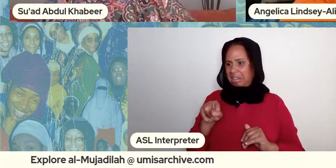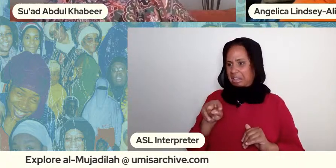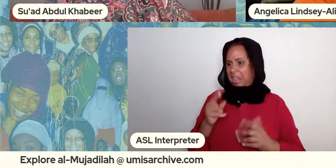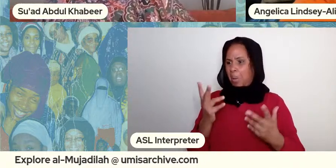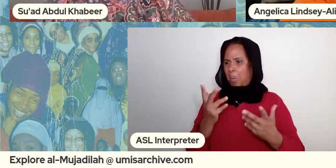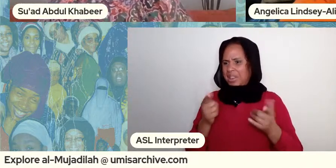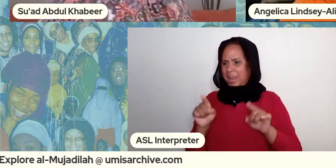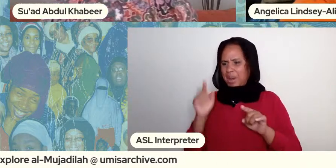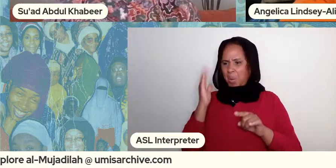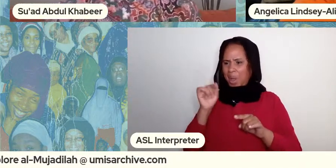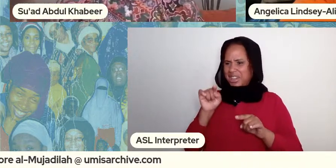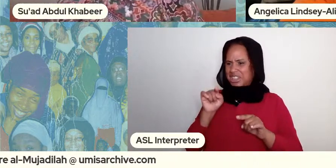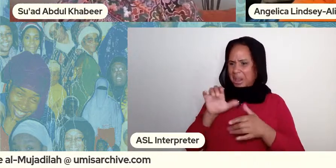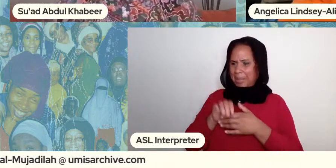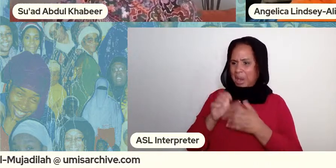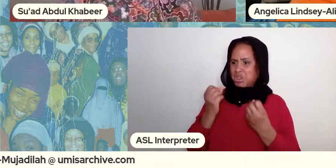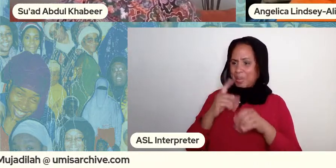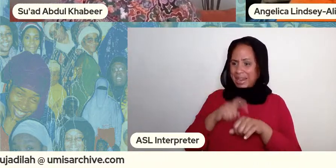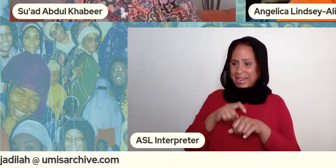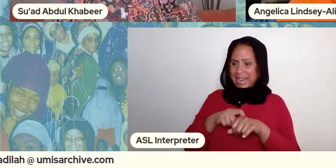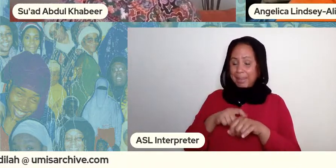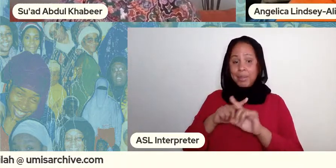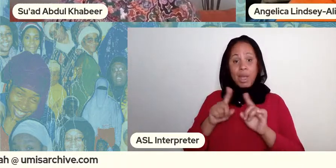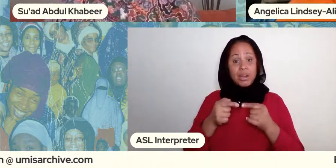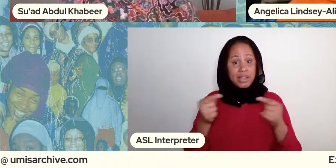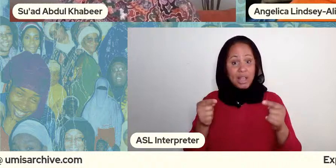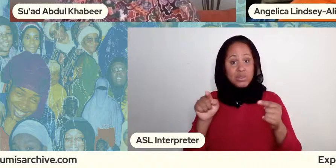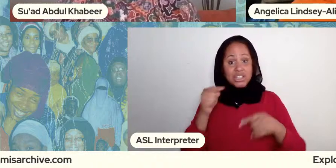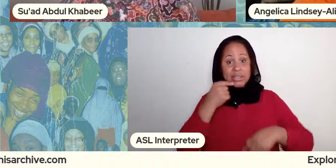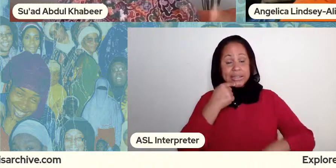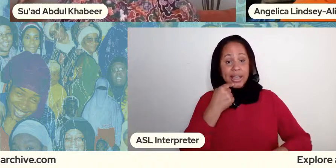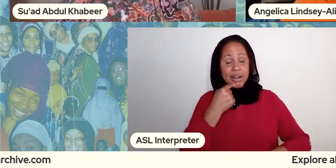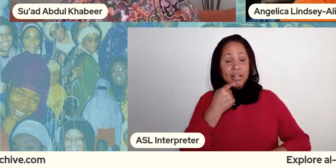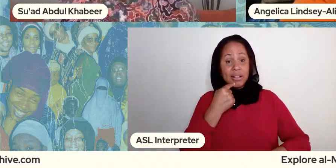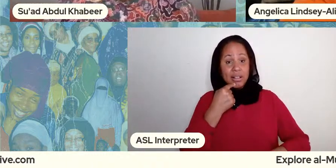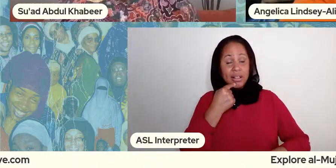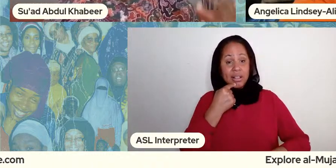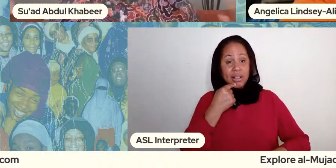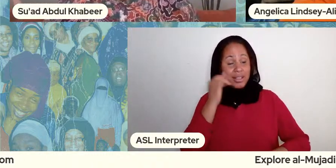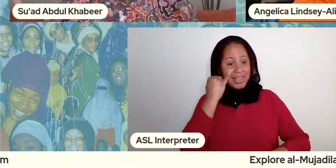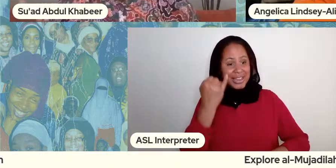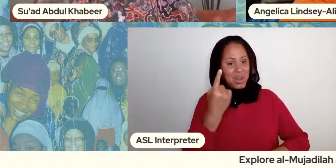many times right and then in contrast she's like well you know the idea of one partner lifetime you